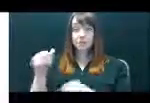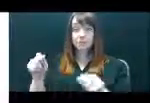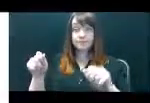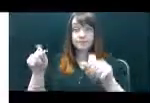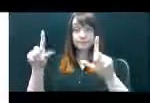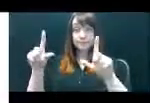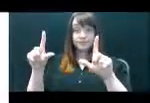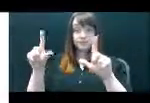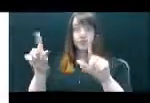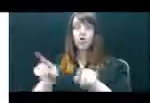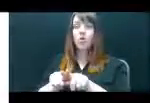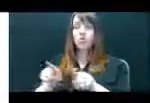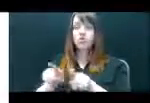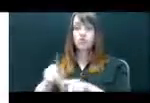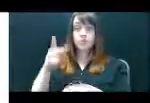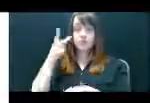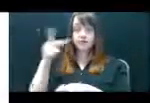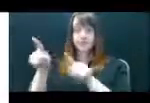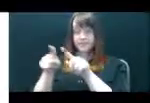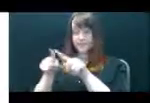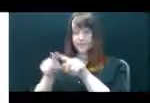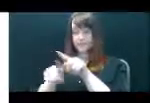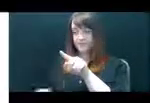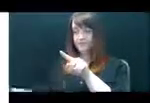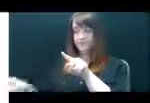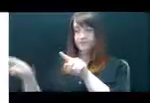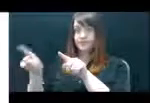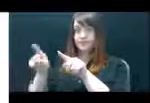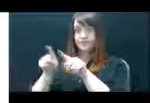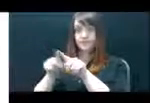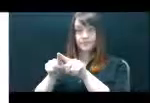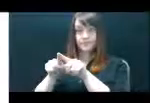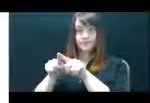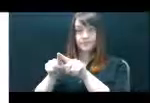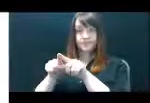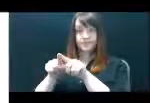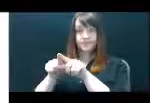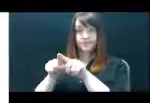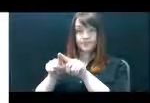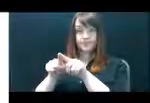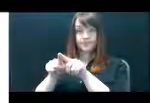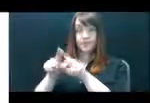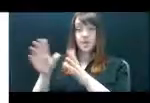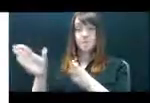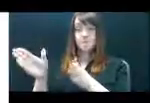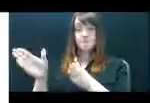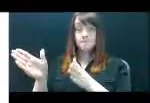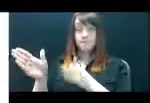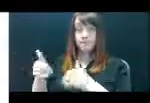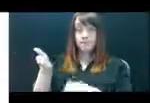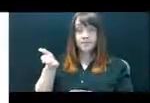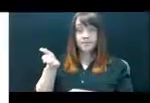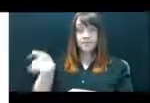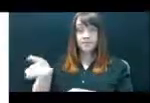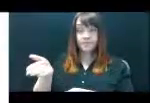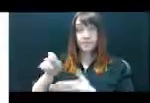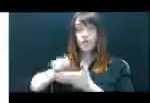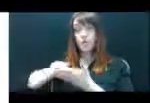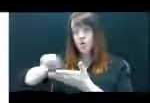highlighted in yellow on the screen. It is also enlarged in the oval on the bottom right corner. In the box, type or write your last name.